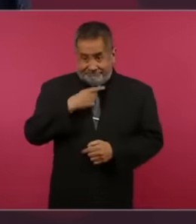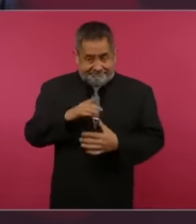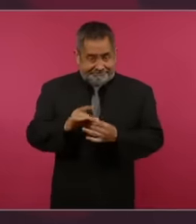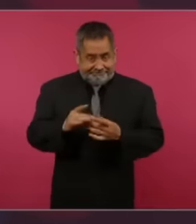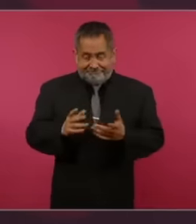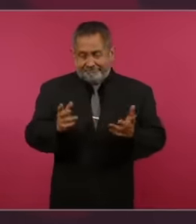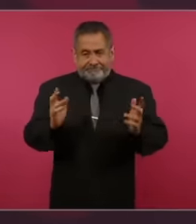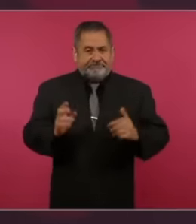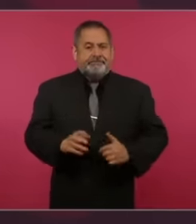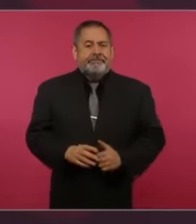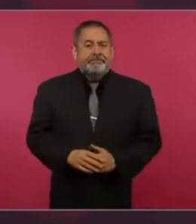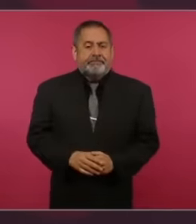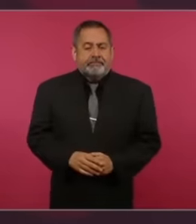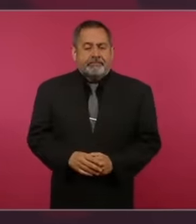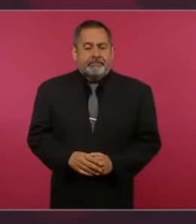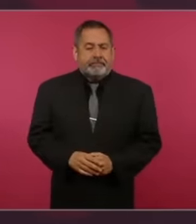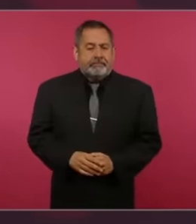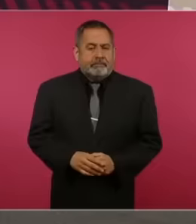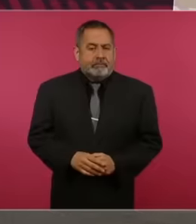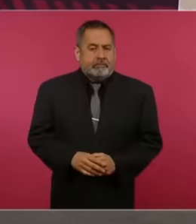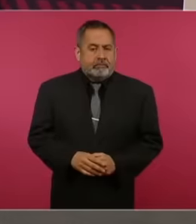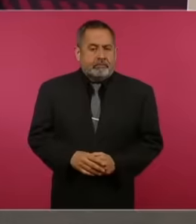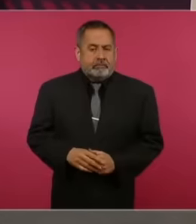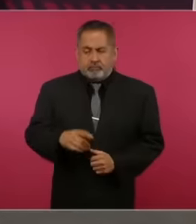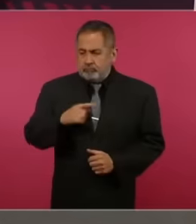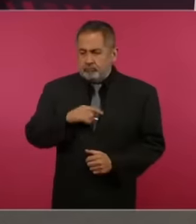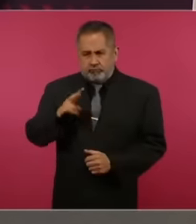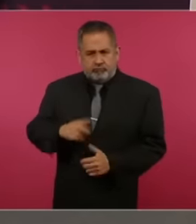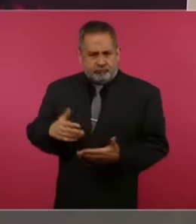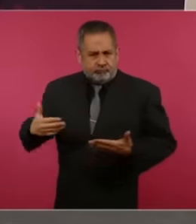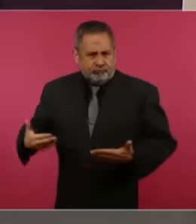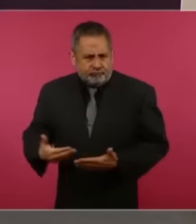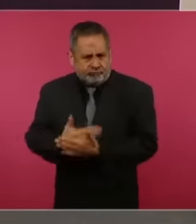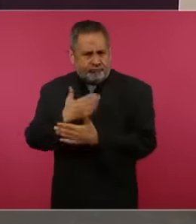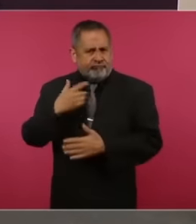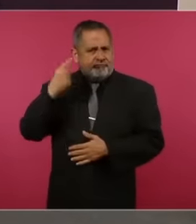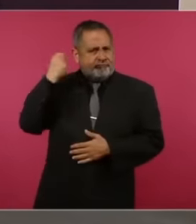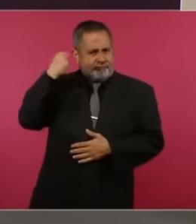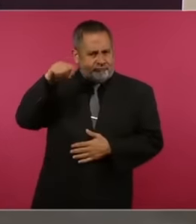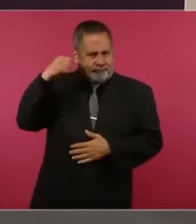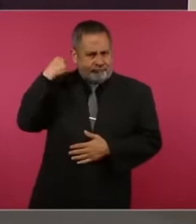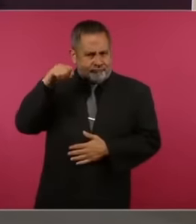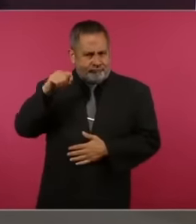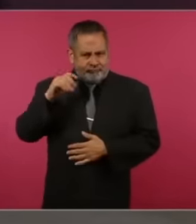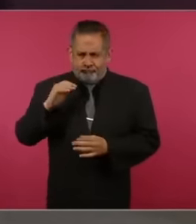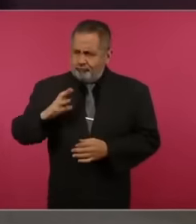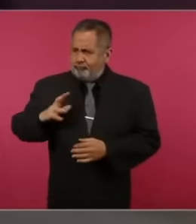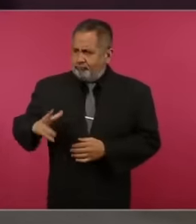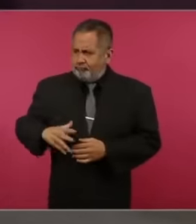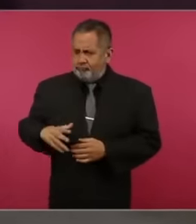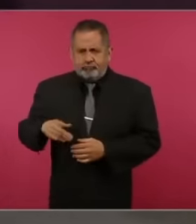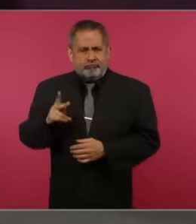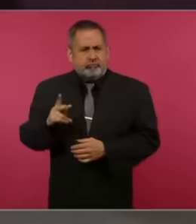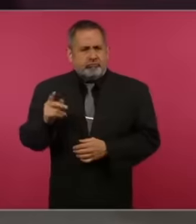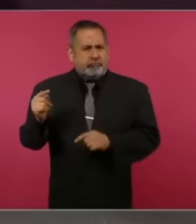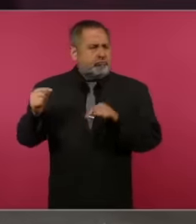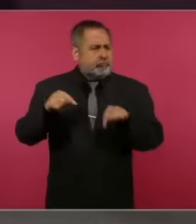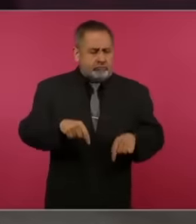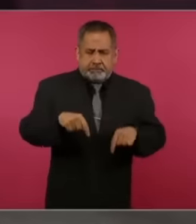having been born. with a lot of pride in Tabasco and they have always supported me